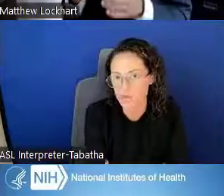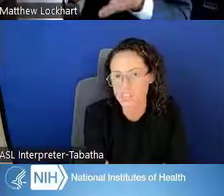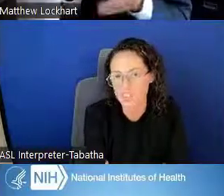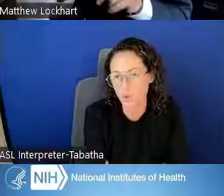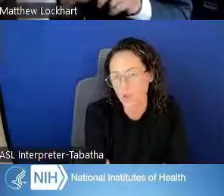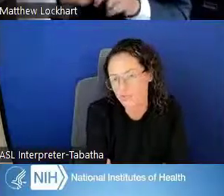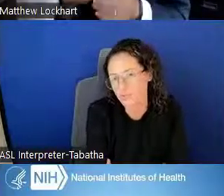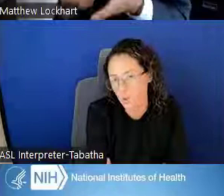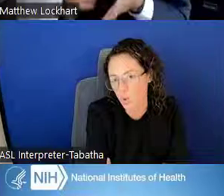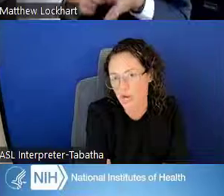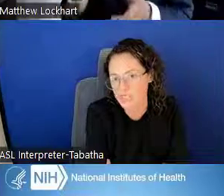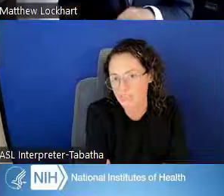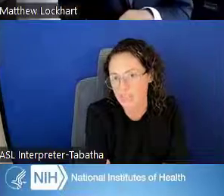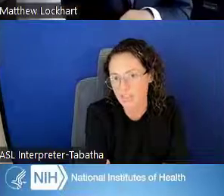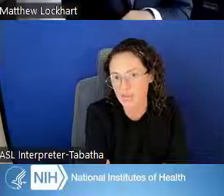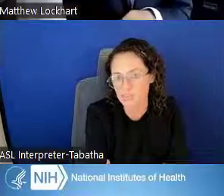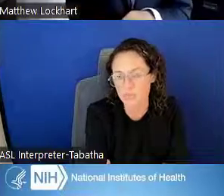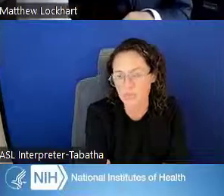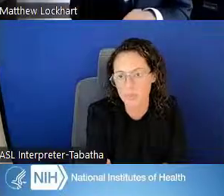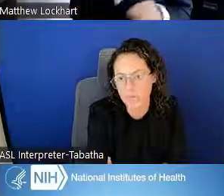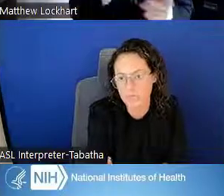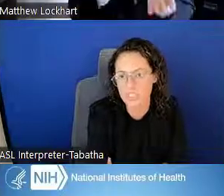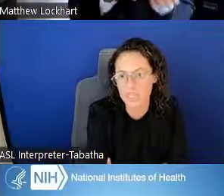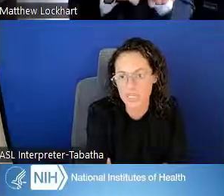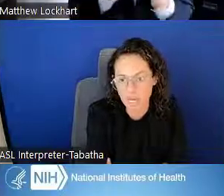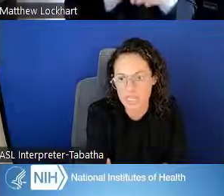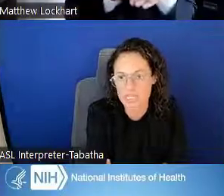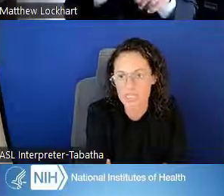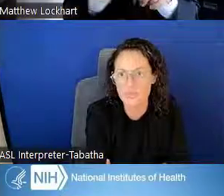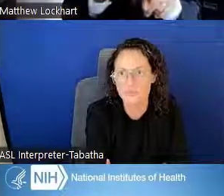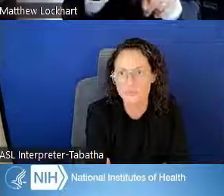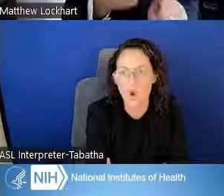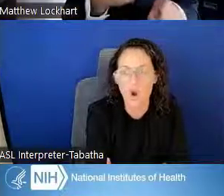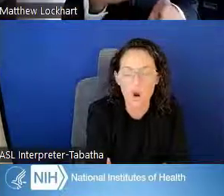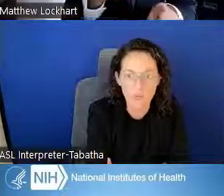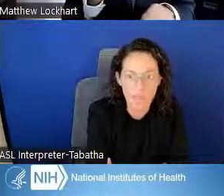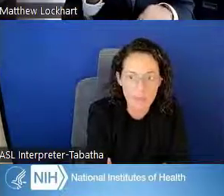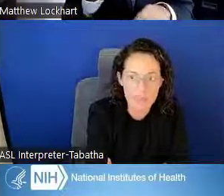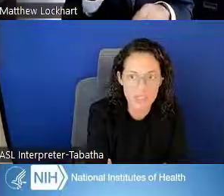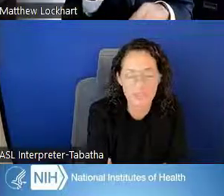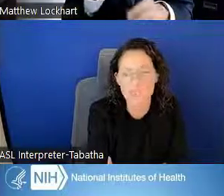You still would be required to make those monthly payments because our payments are based